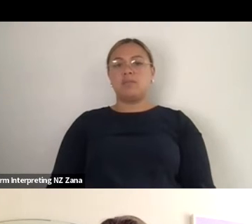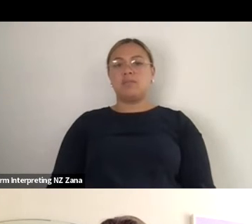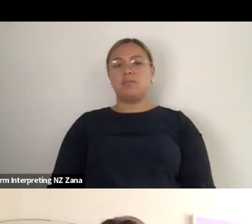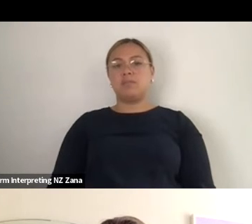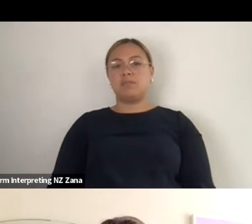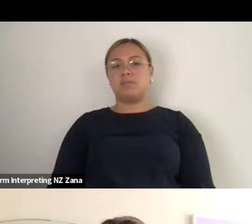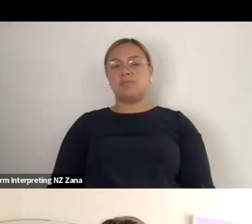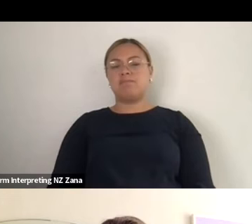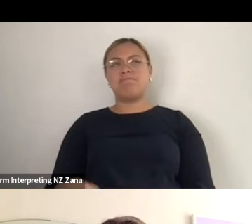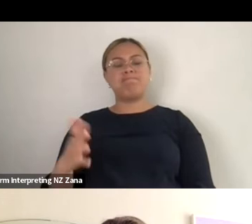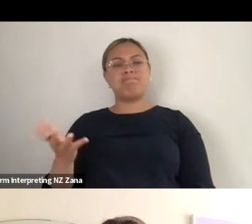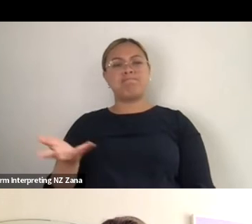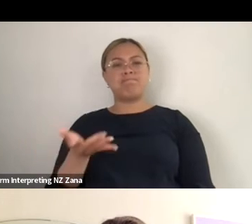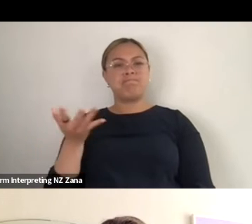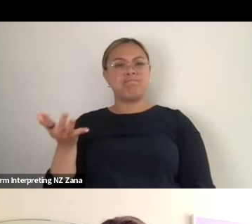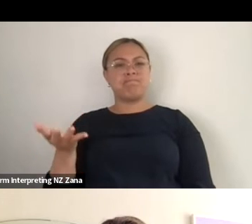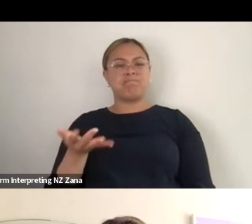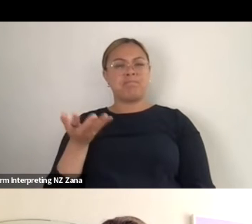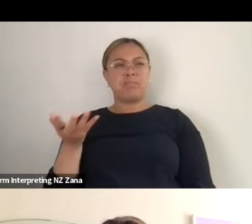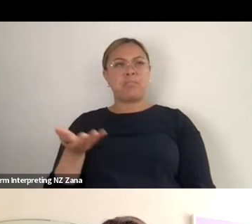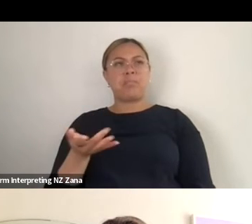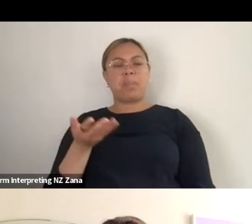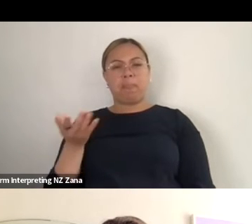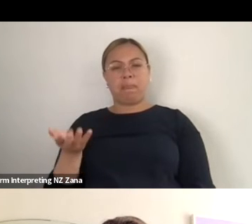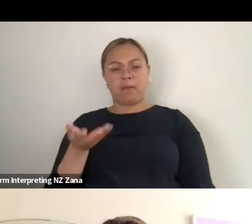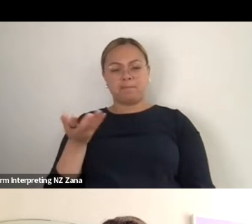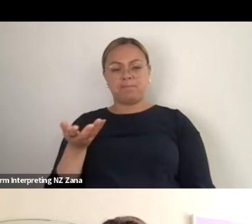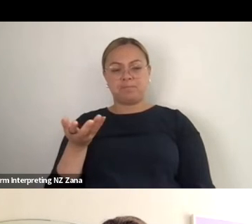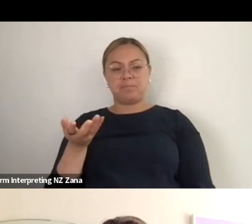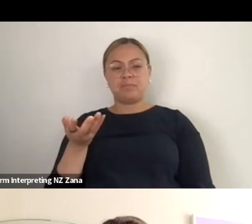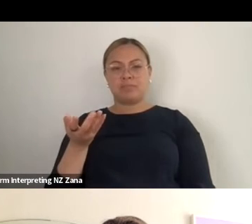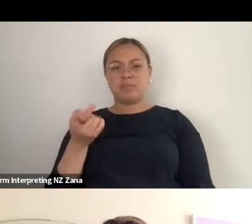that thing sometimes as well of like, it's so built into what this show is,